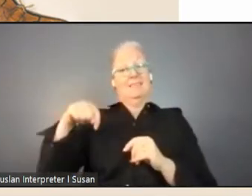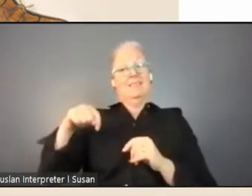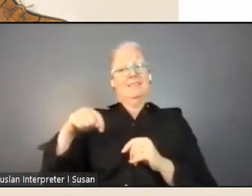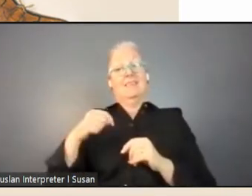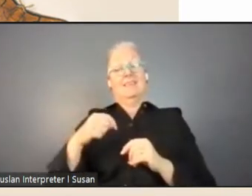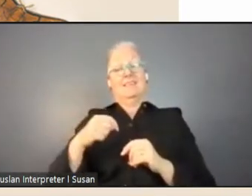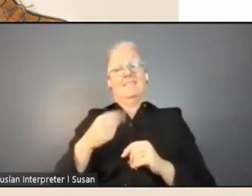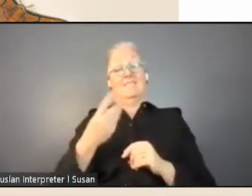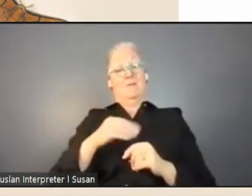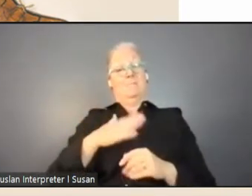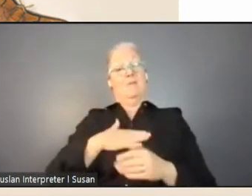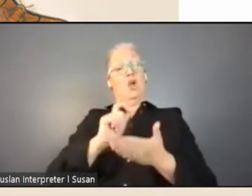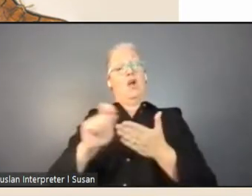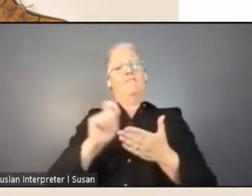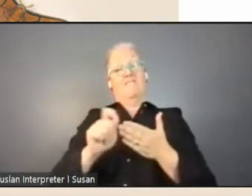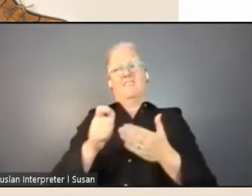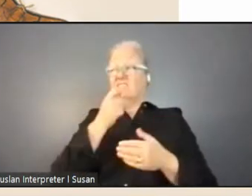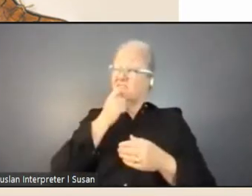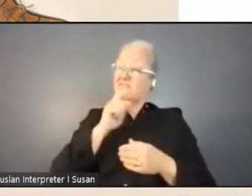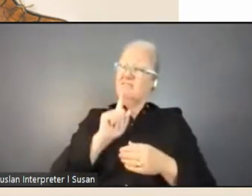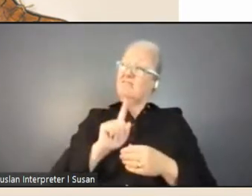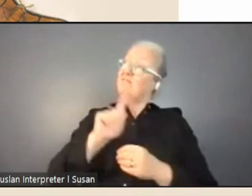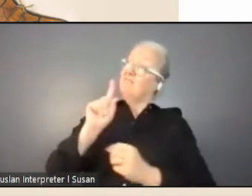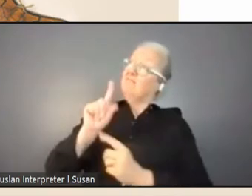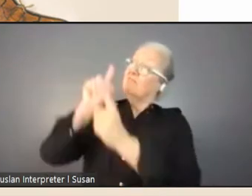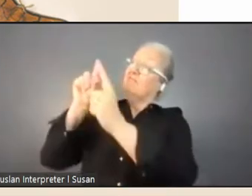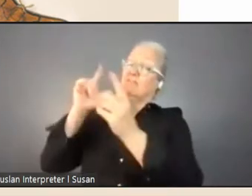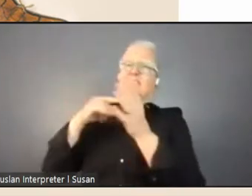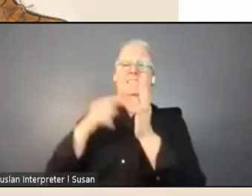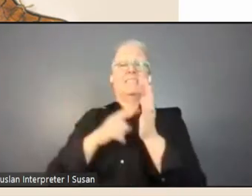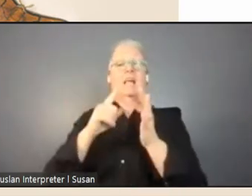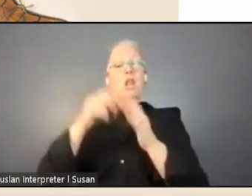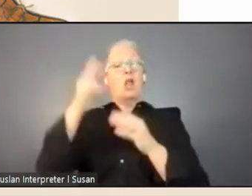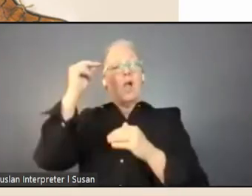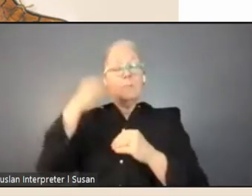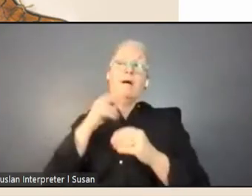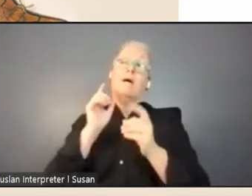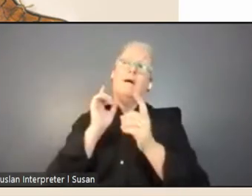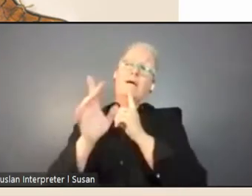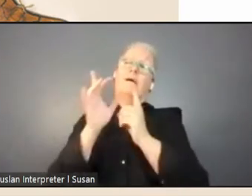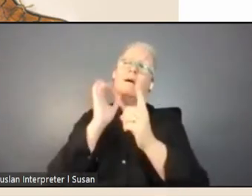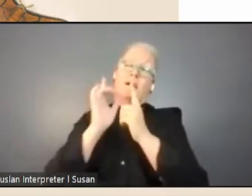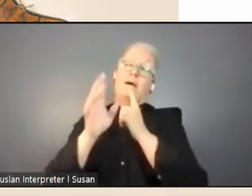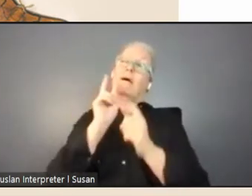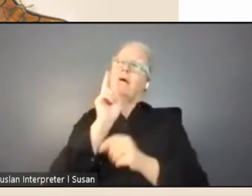from my office in the State Library. So, we became very well acquainted, in the time that i was there.